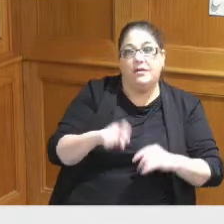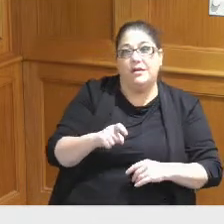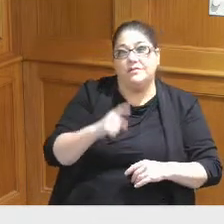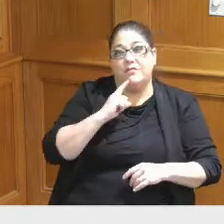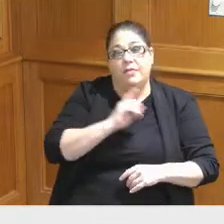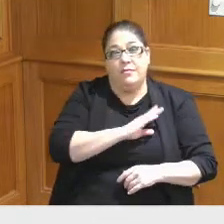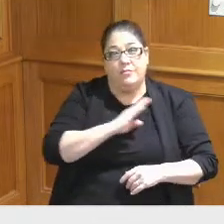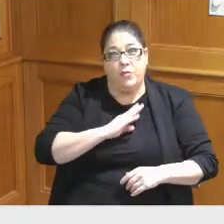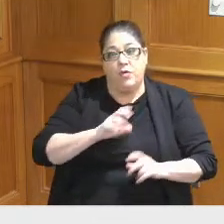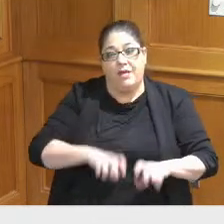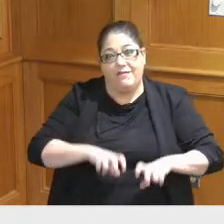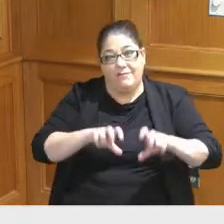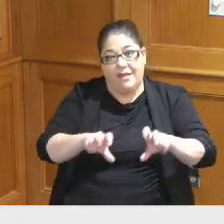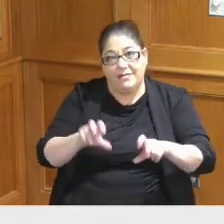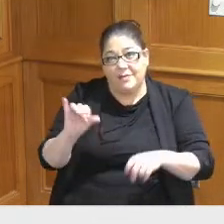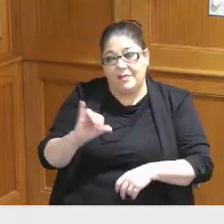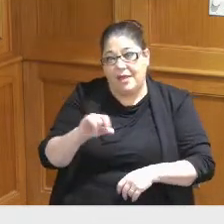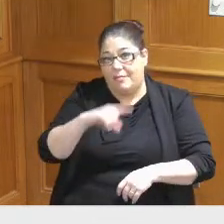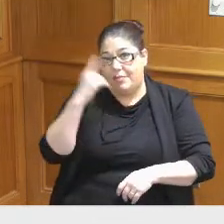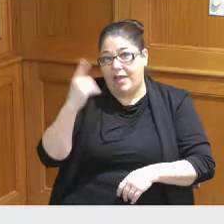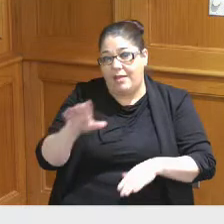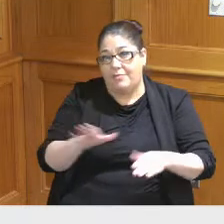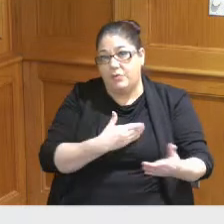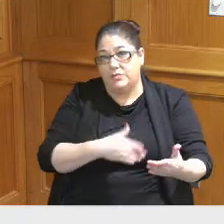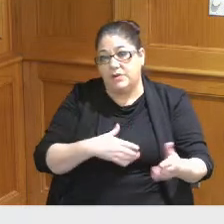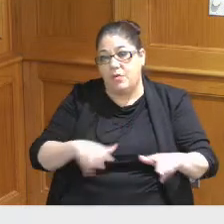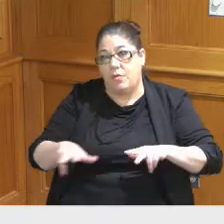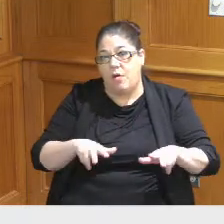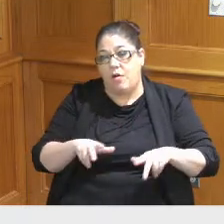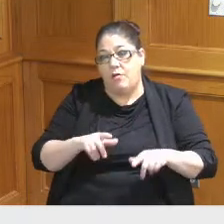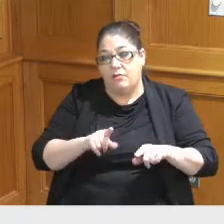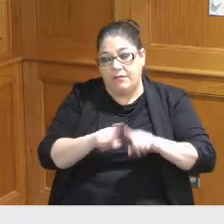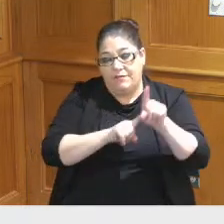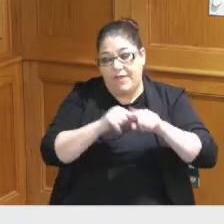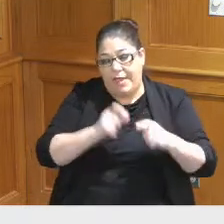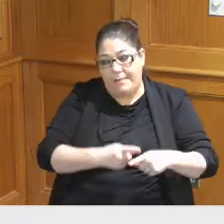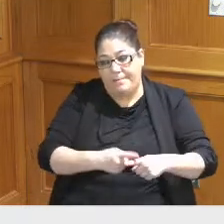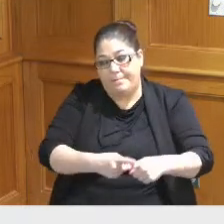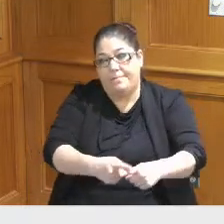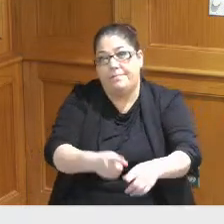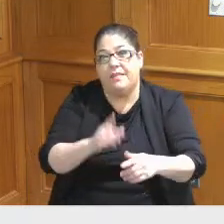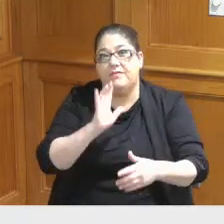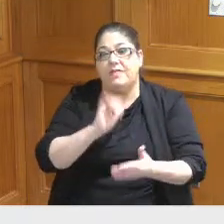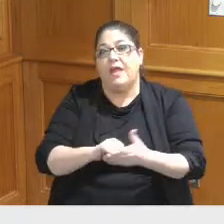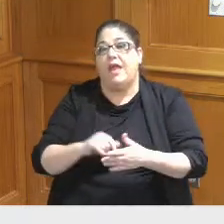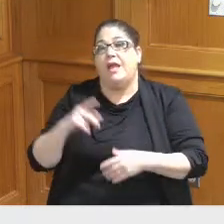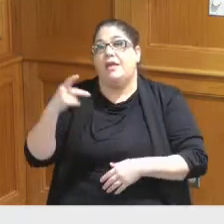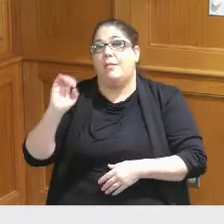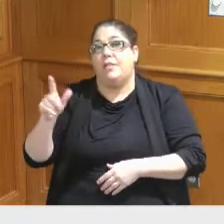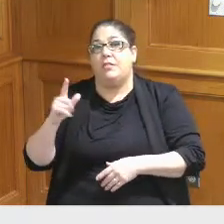of Investments like the Black Music Walk of Fame Capital needs out in the Suburban communities we